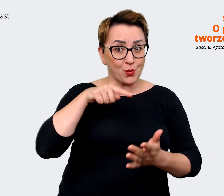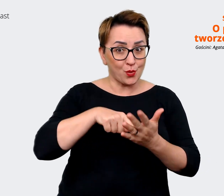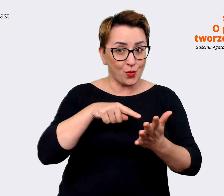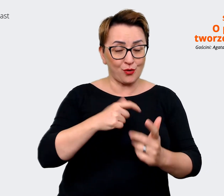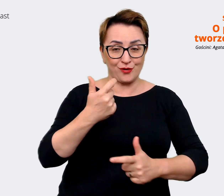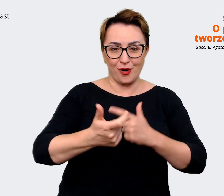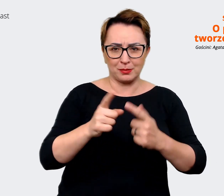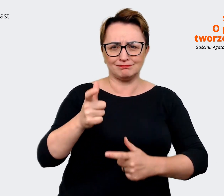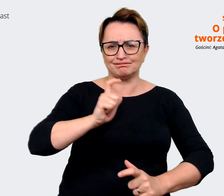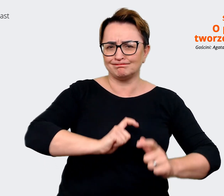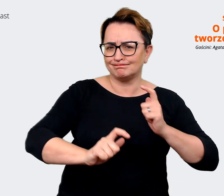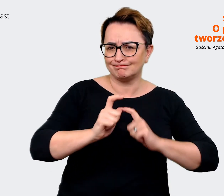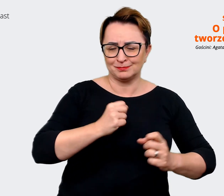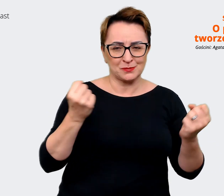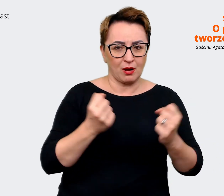I enjoy doing it... I enjoy doing it.